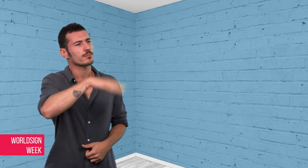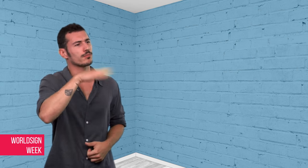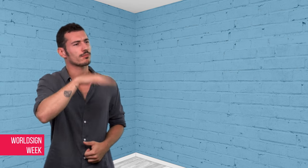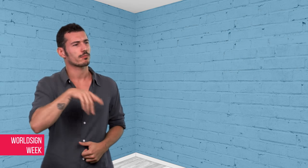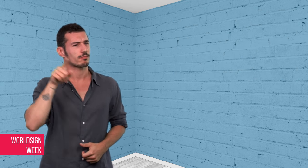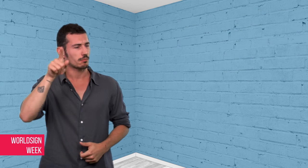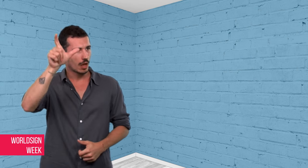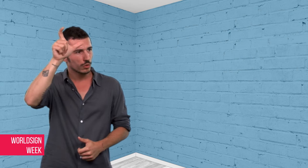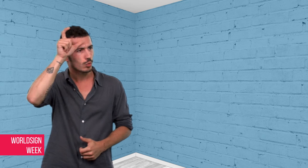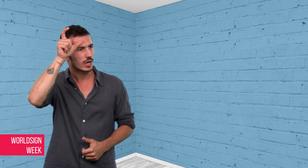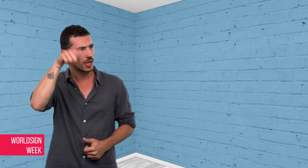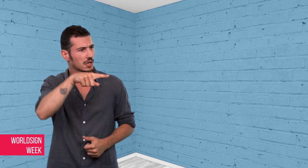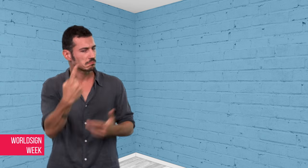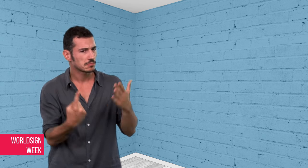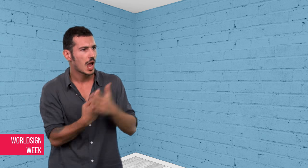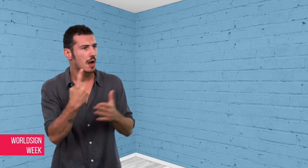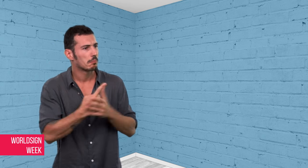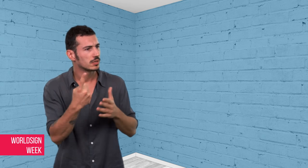What’s the latest news in Turkey?